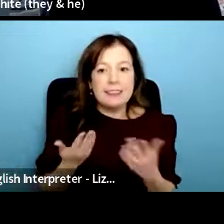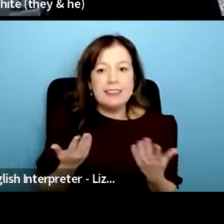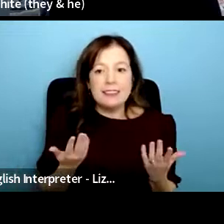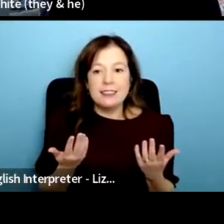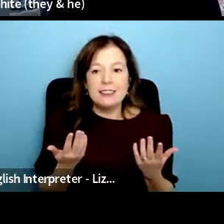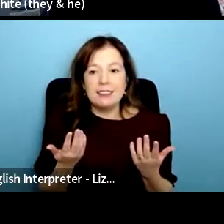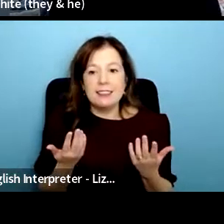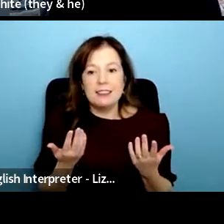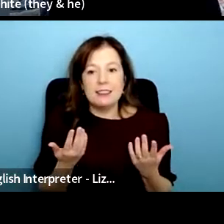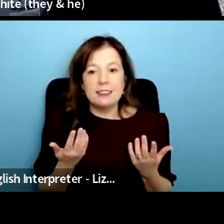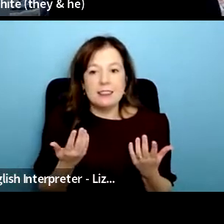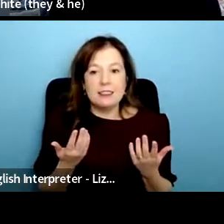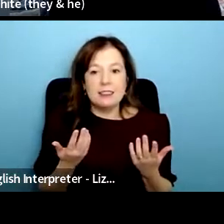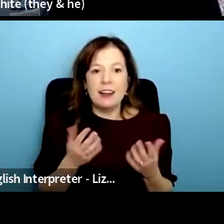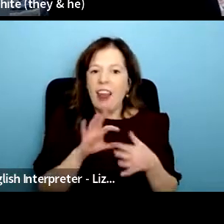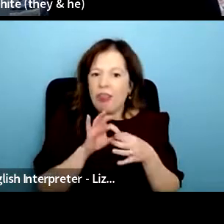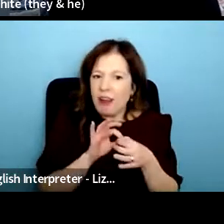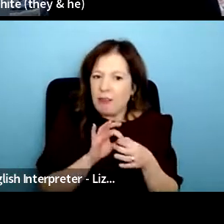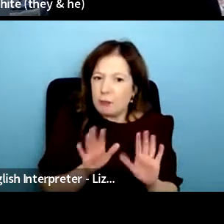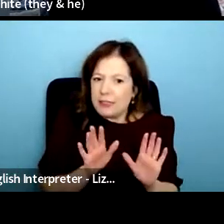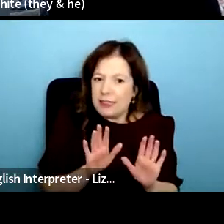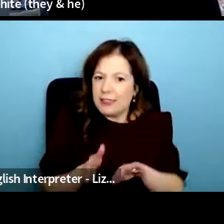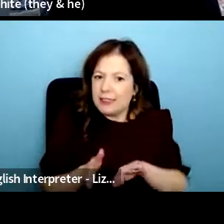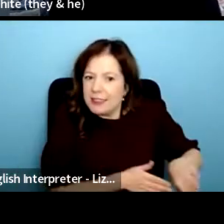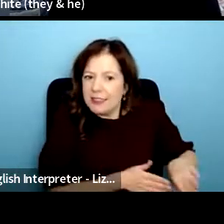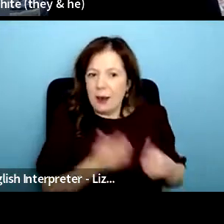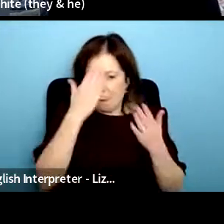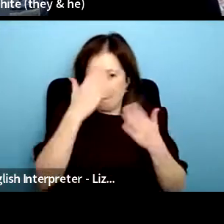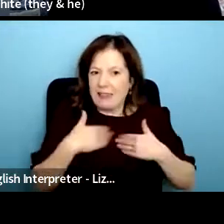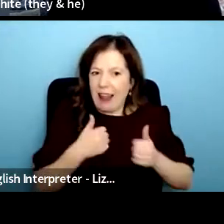and just don't call it therapy or they don't call it mental health work and just call it